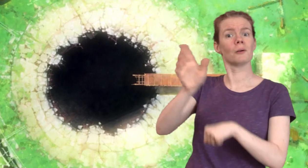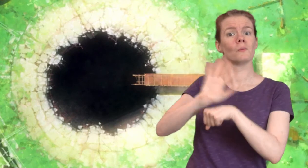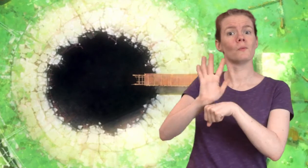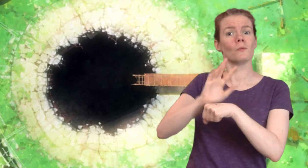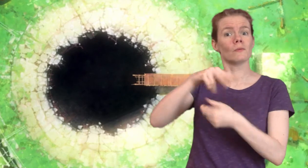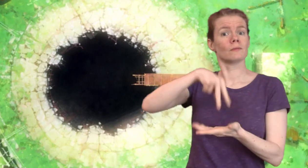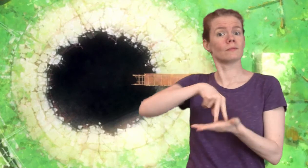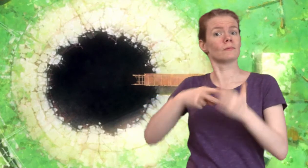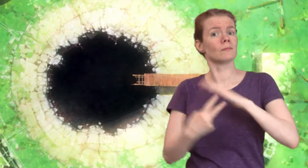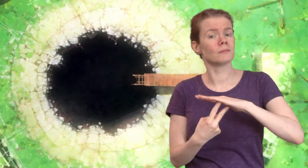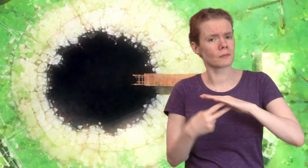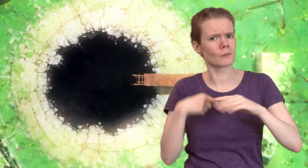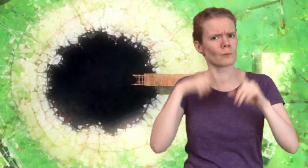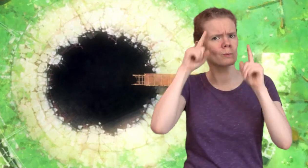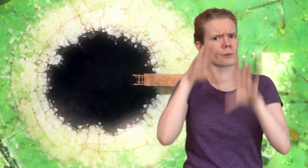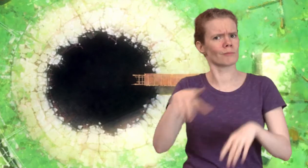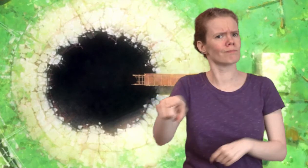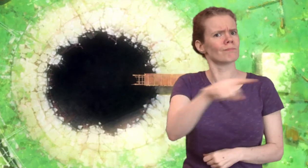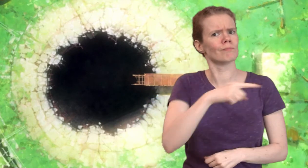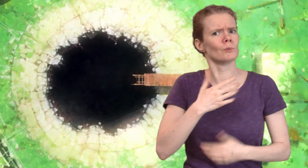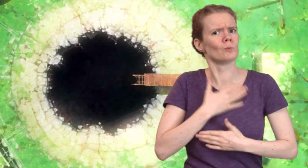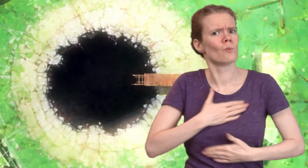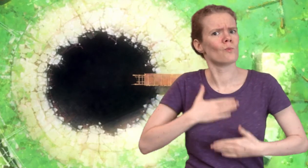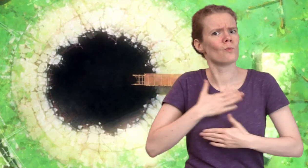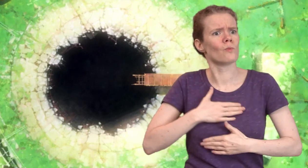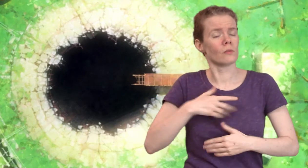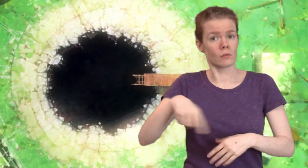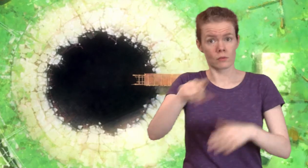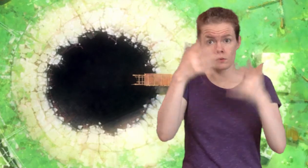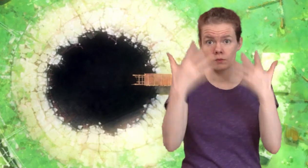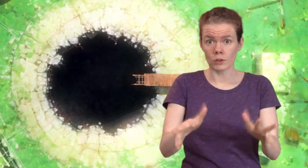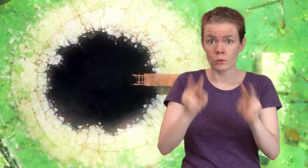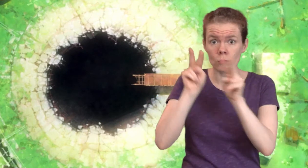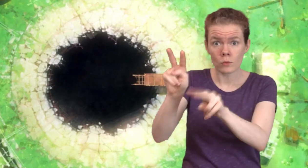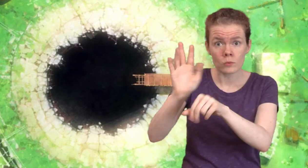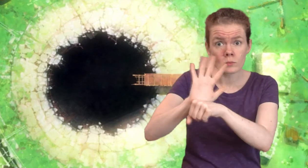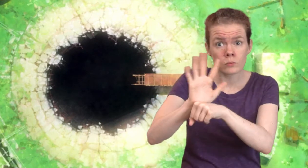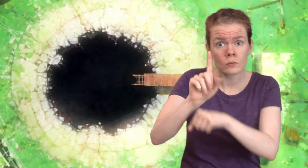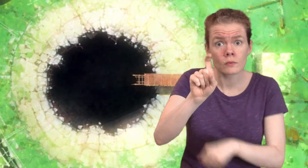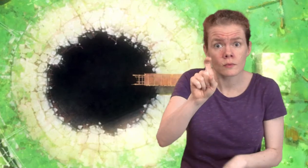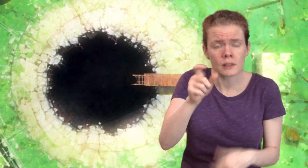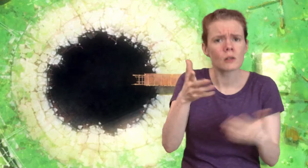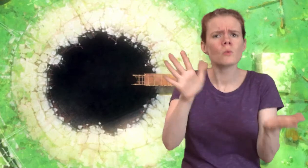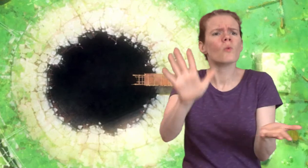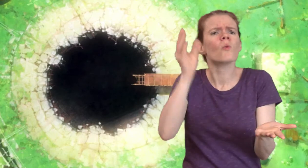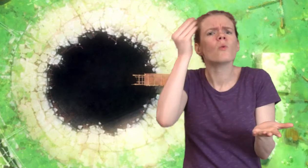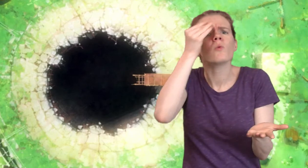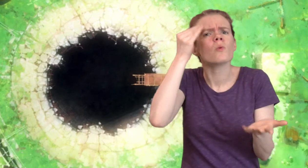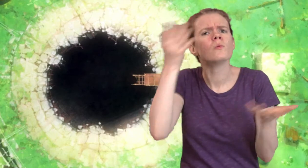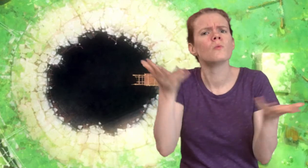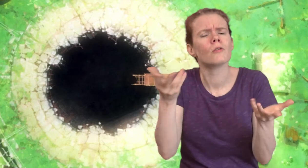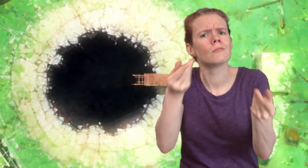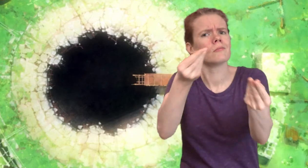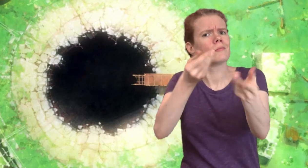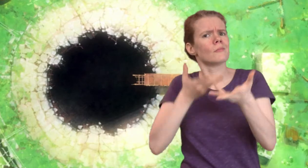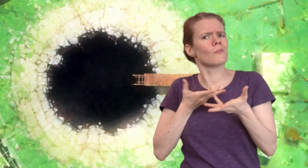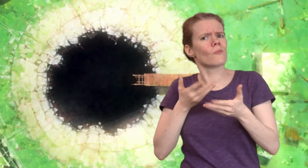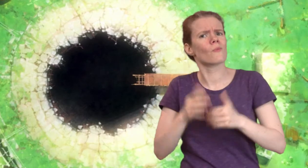My video examination of Patema Inverted is now done. Hope it was an enjoyable experience. Have you seen the movie yet? What did you think of it? Let me know!